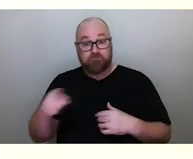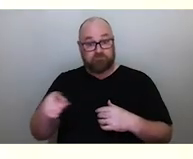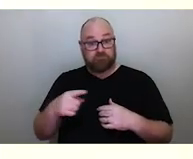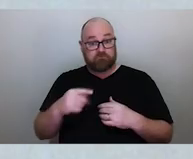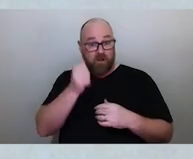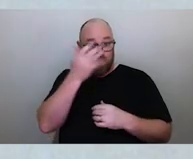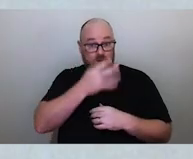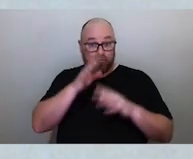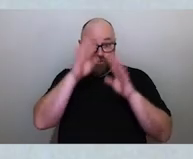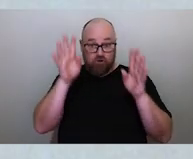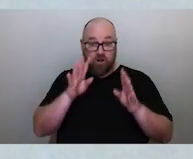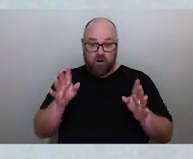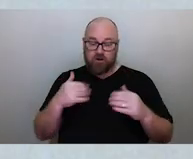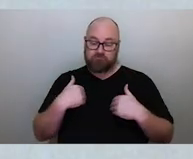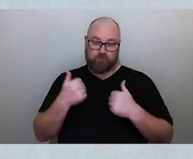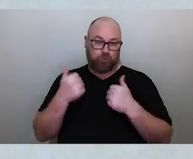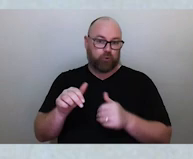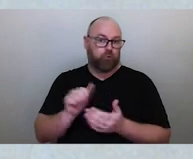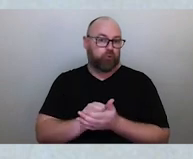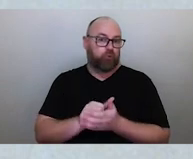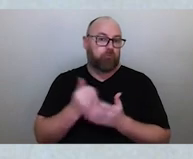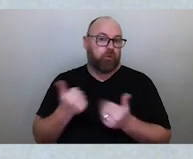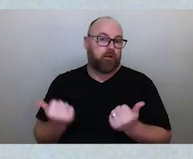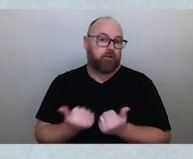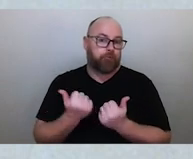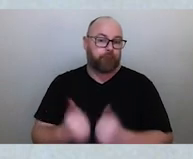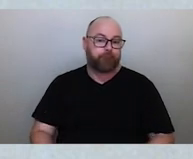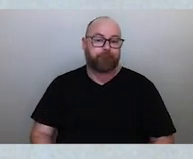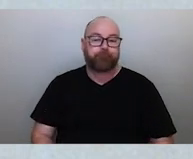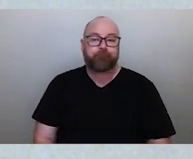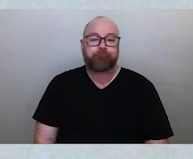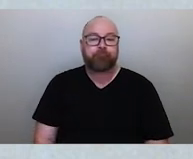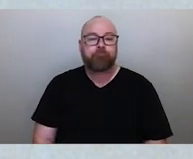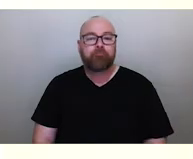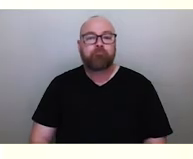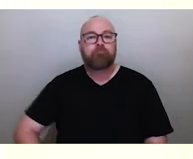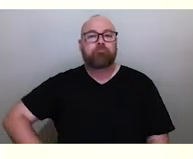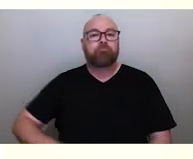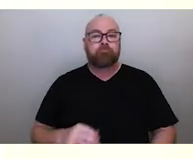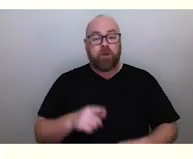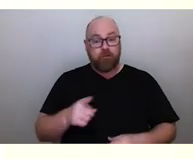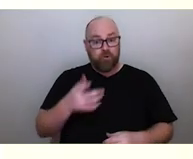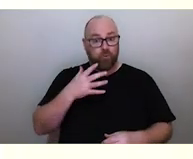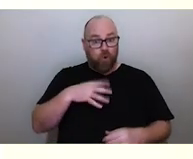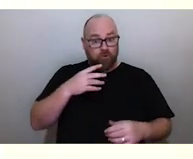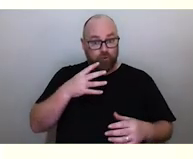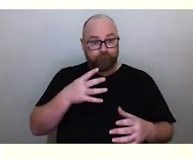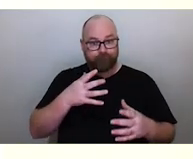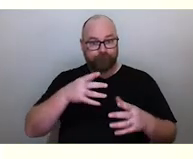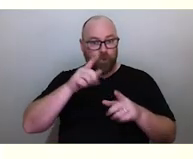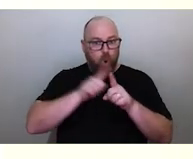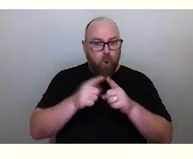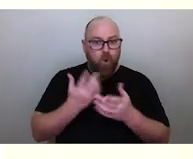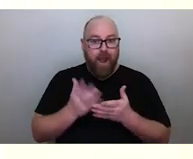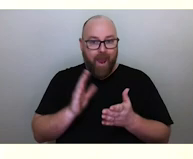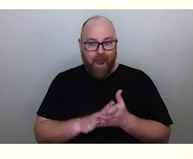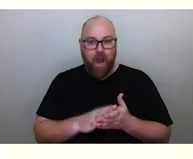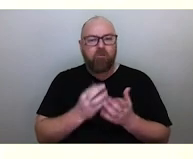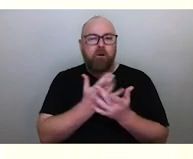Strait Islander people across Australia. Now if you want to learn how to do this, it's something that many students learn in school,